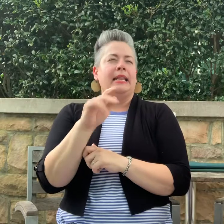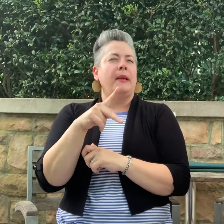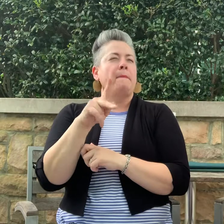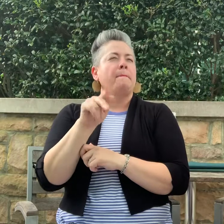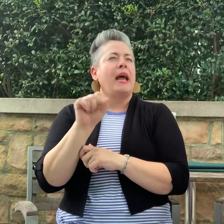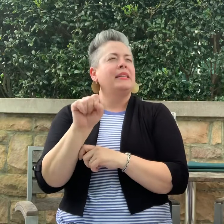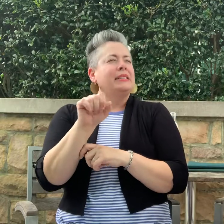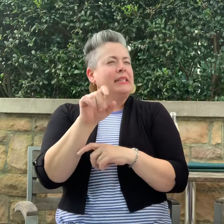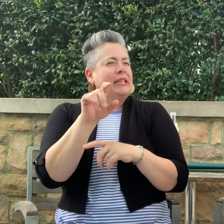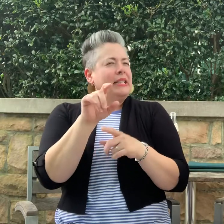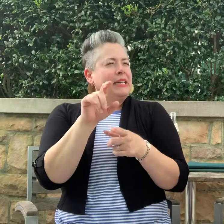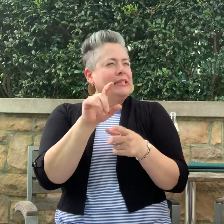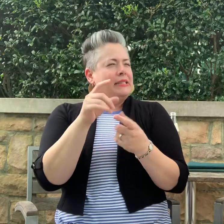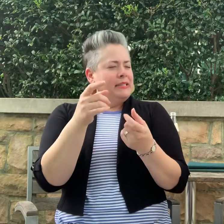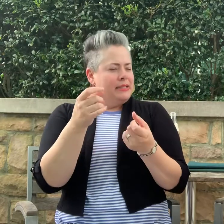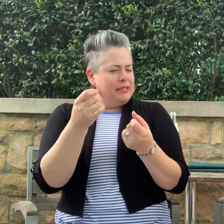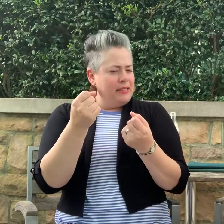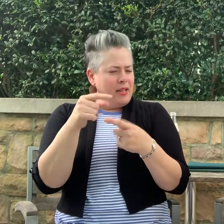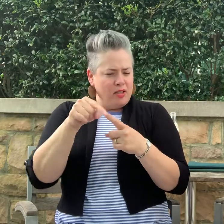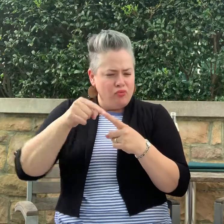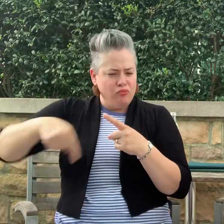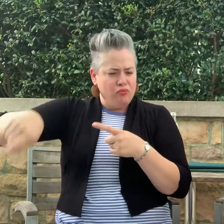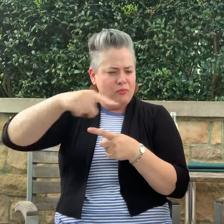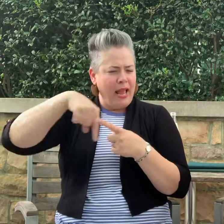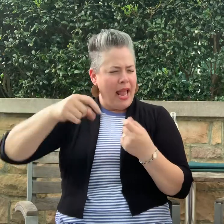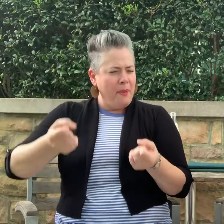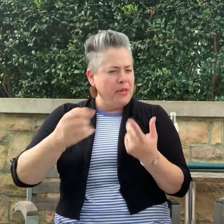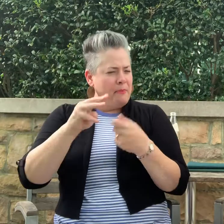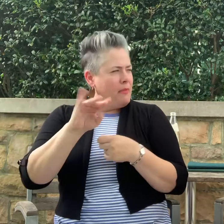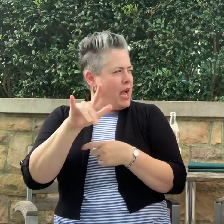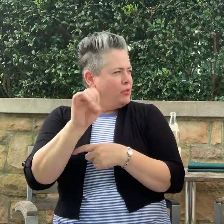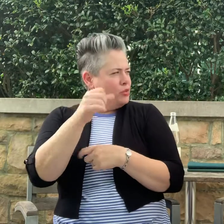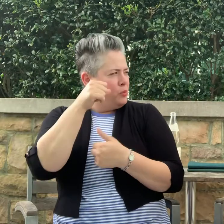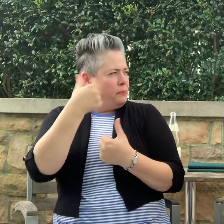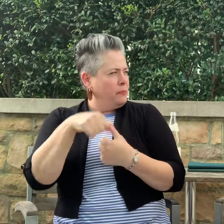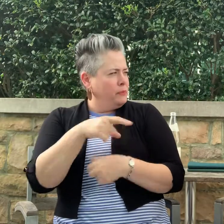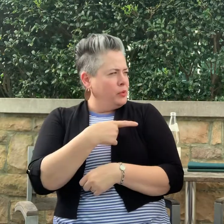Do you remember how many miles it was?